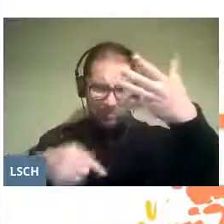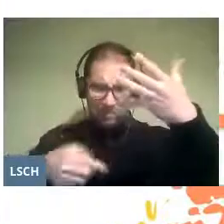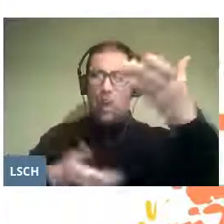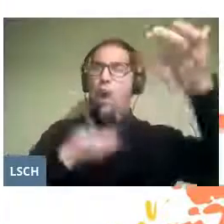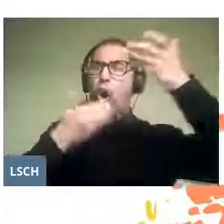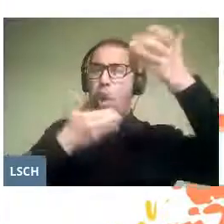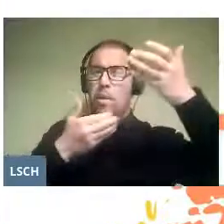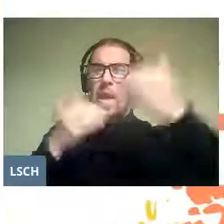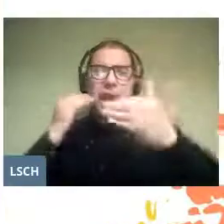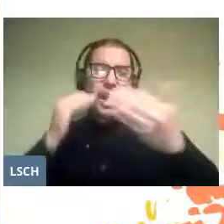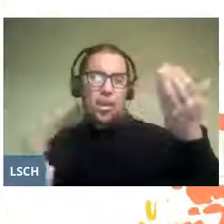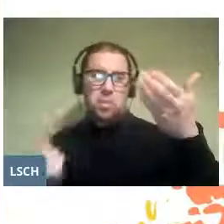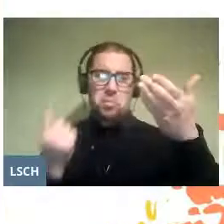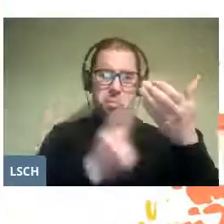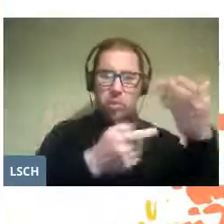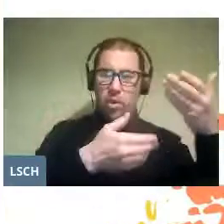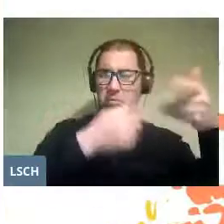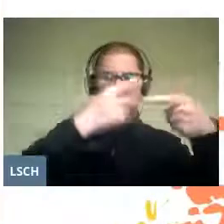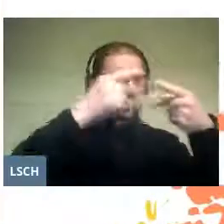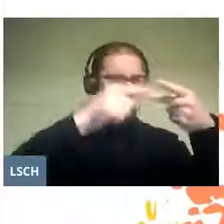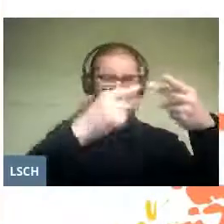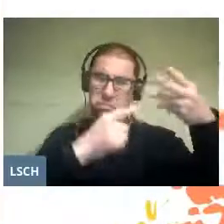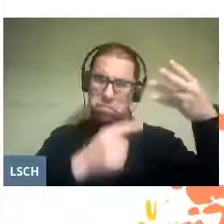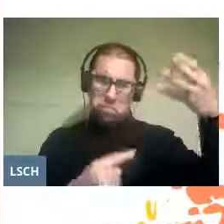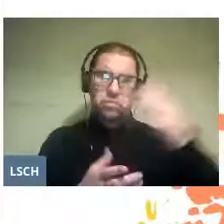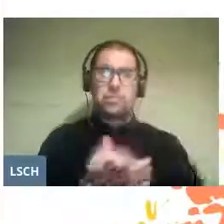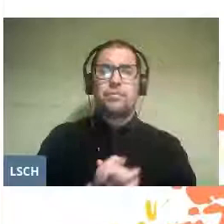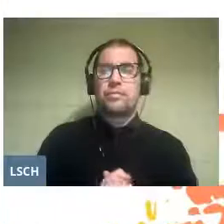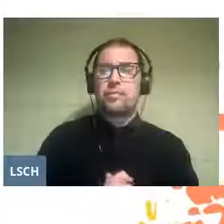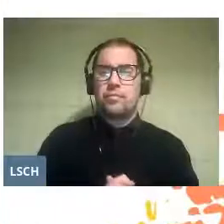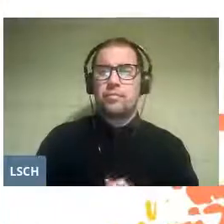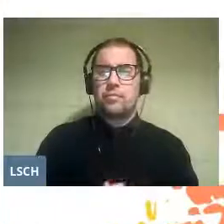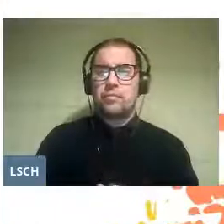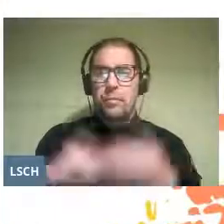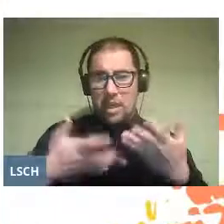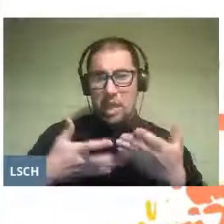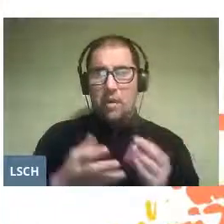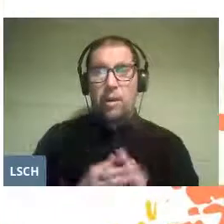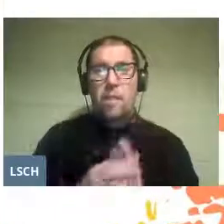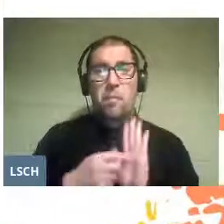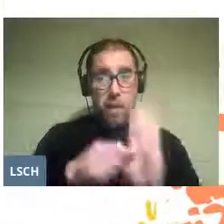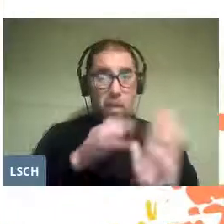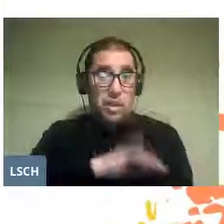best known to the public and that have already been premiered in Chile.